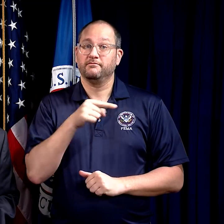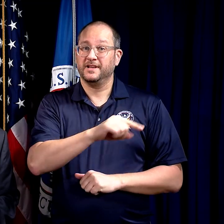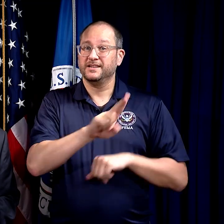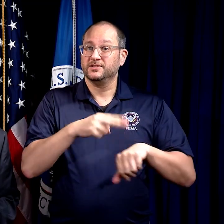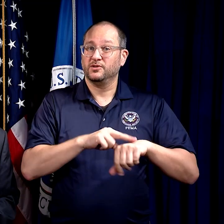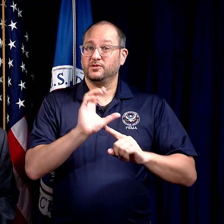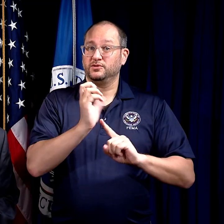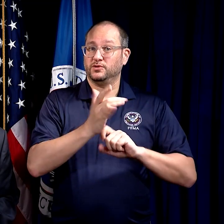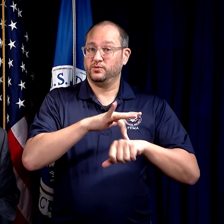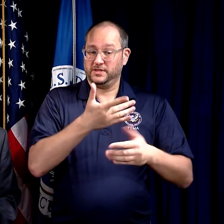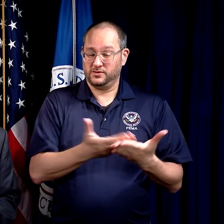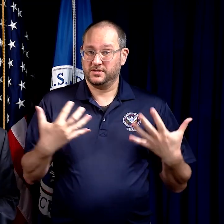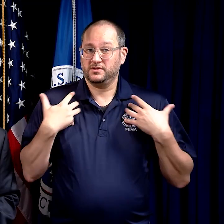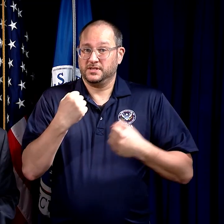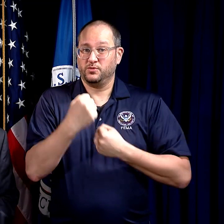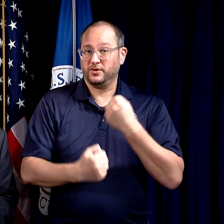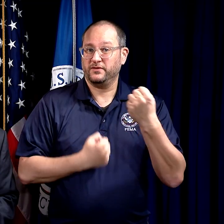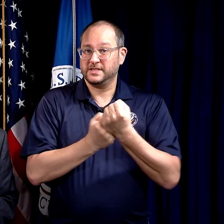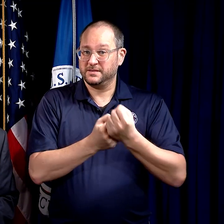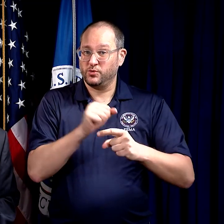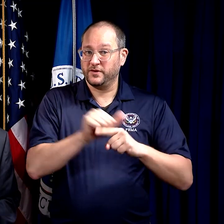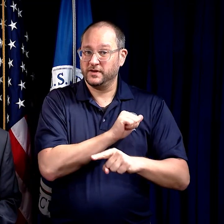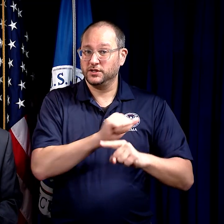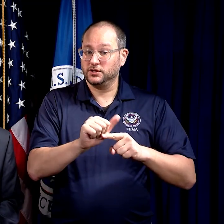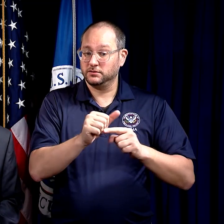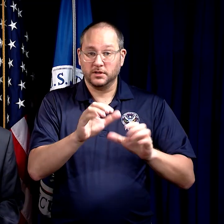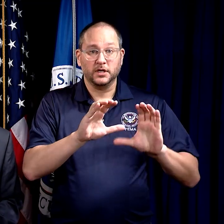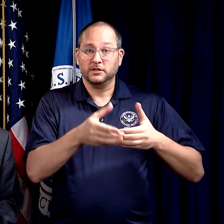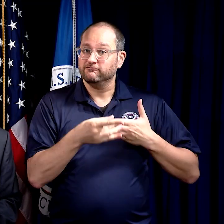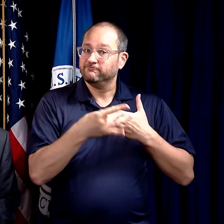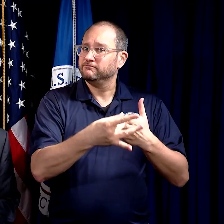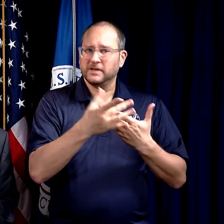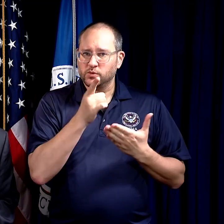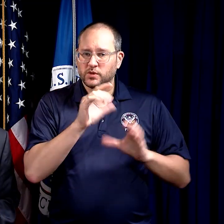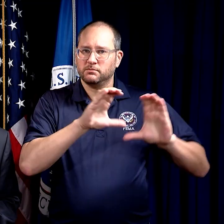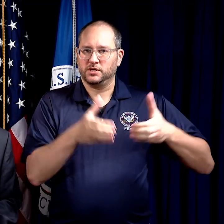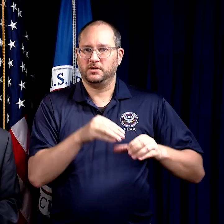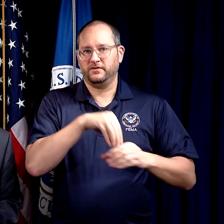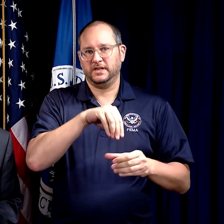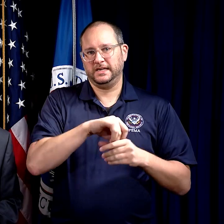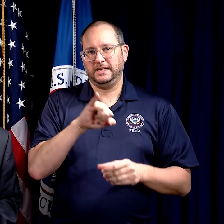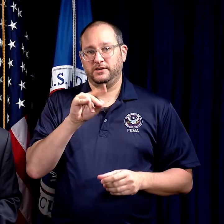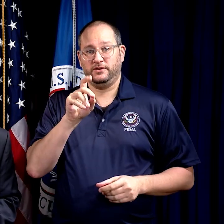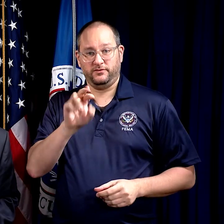The Natural & Cultural Resources Recovery Support Function is led by the Department of Interior,